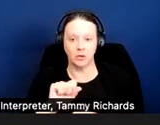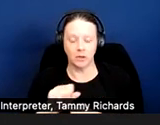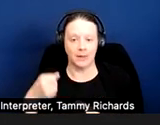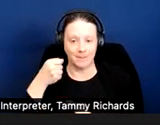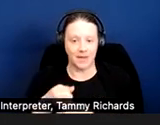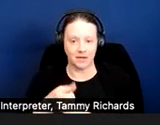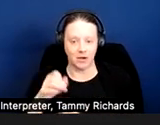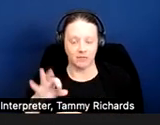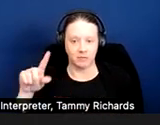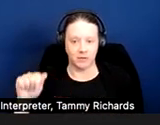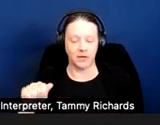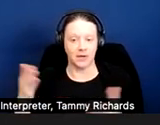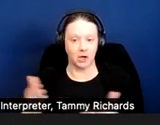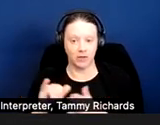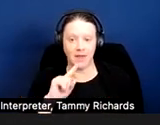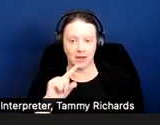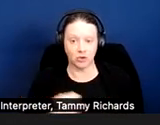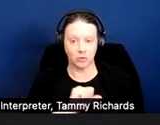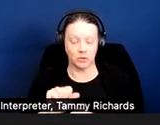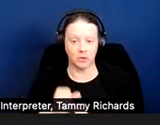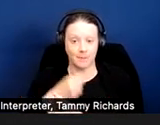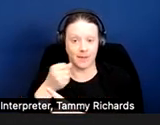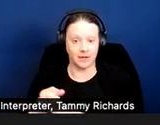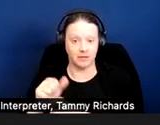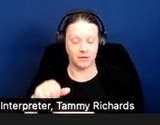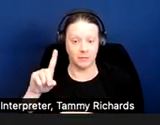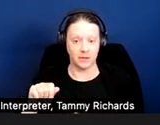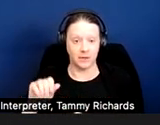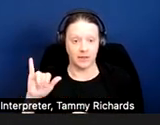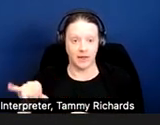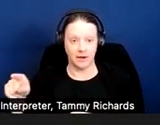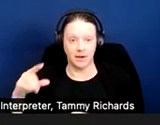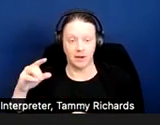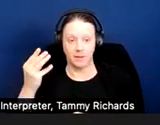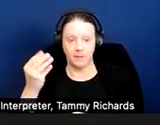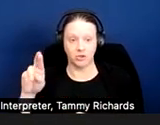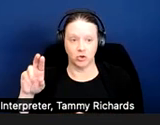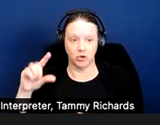And here the practical impact of the disability was that Mr. Giebeler did not have a job that